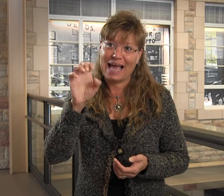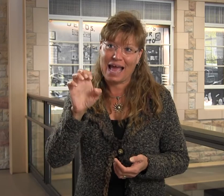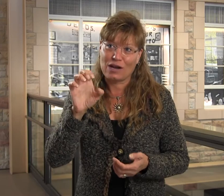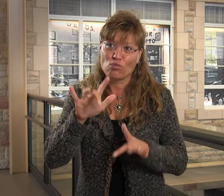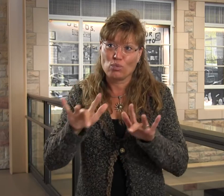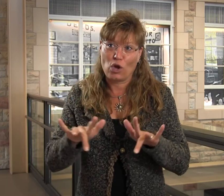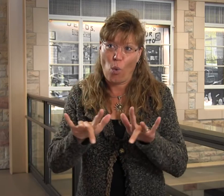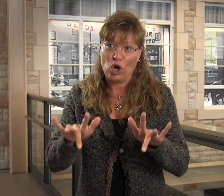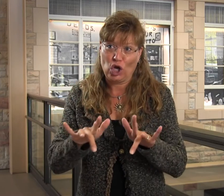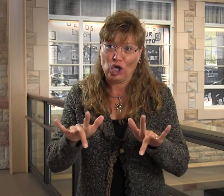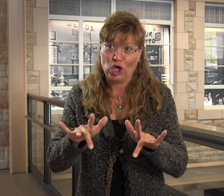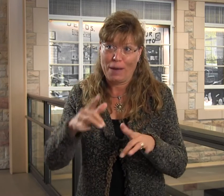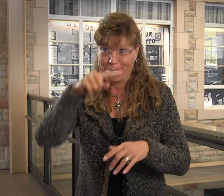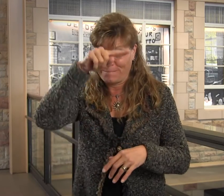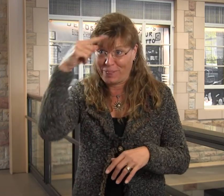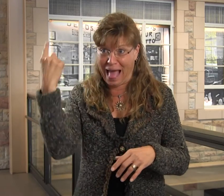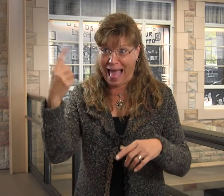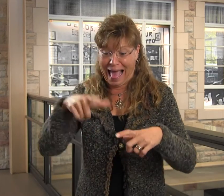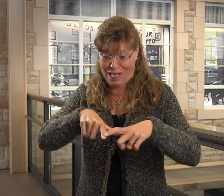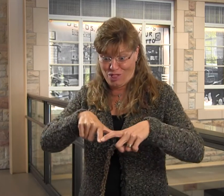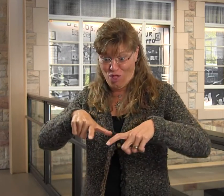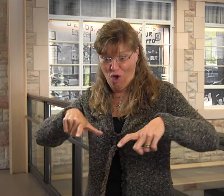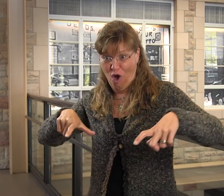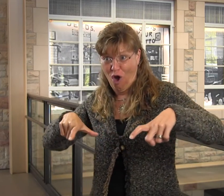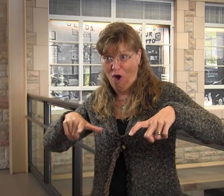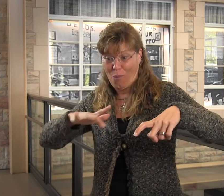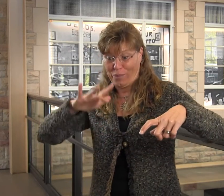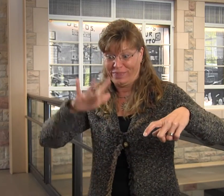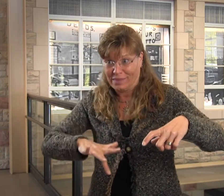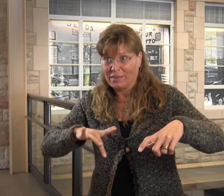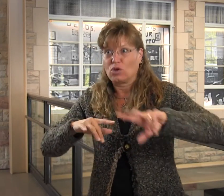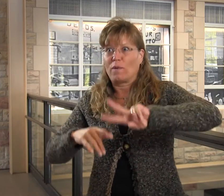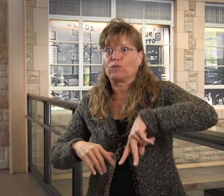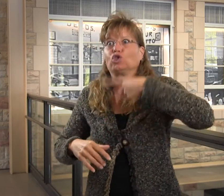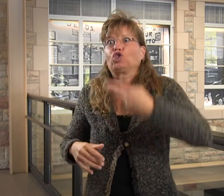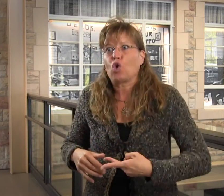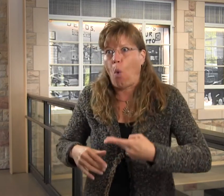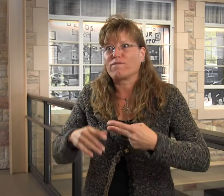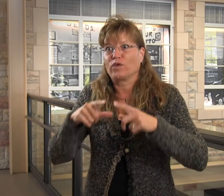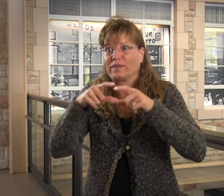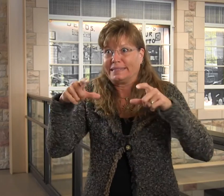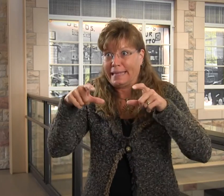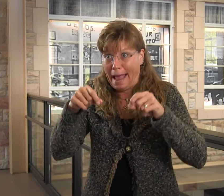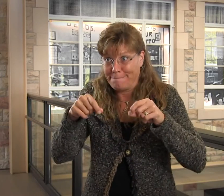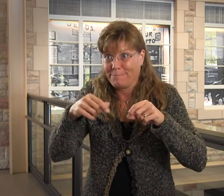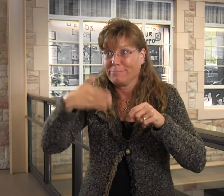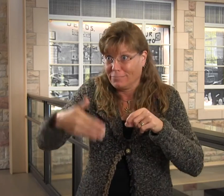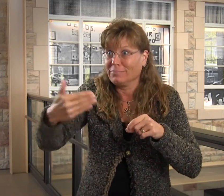My mom brought the old-fashioned cassette recorders. You might be familiar with that. You could flip the tape